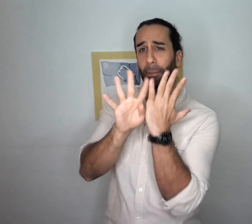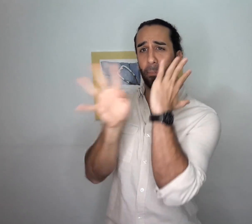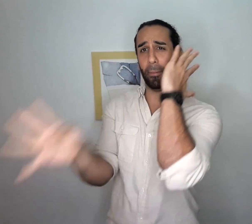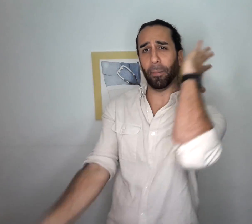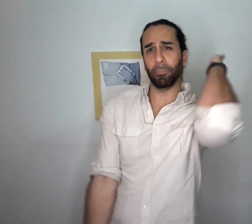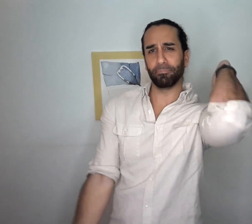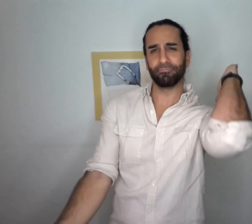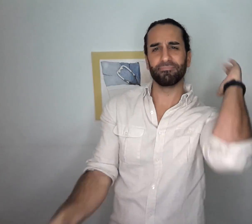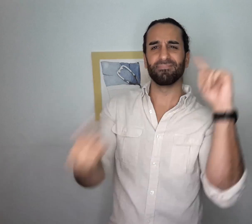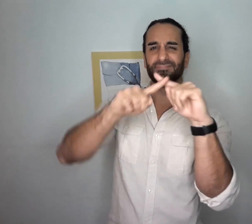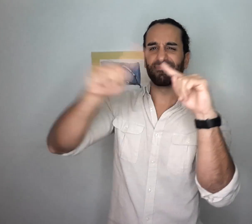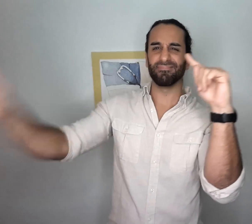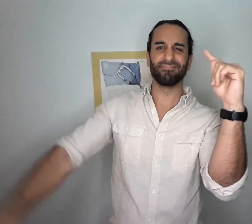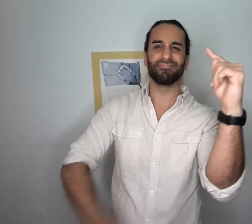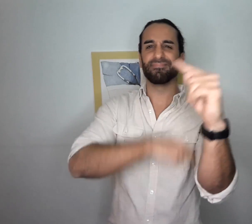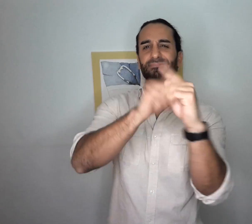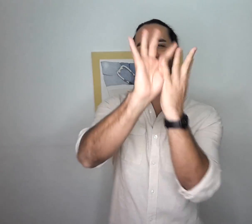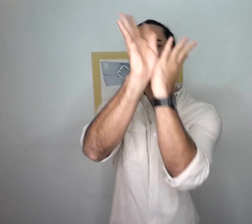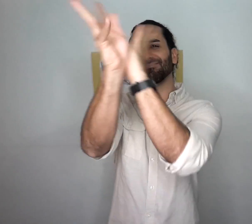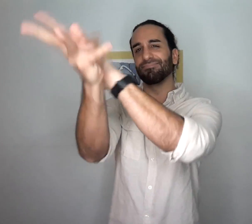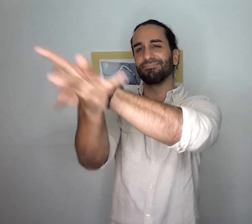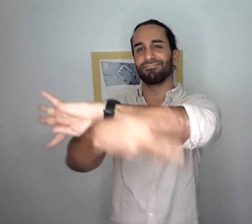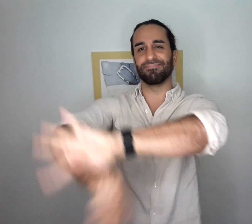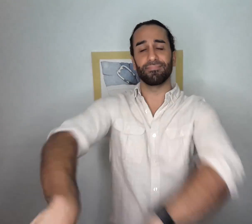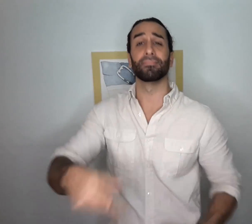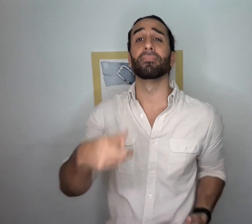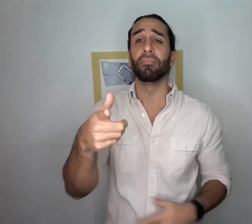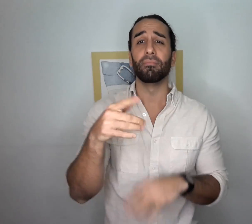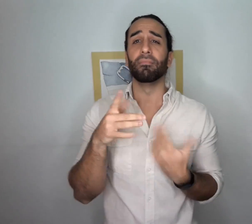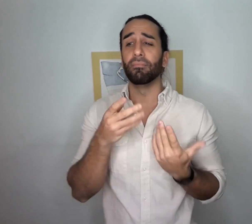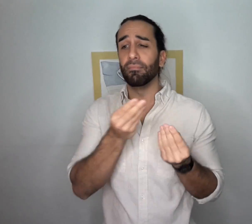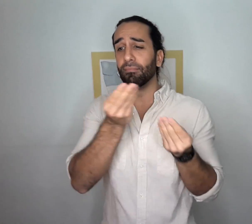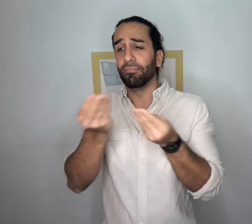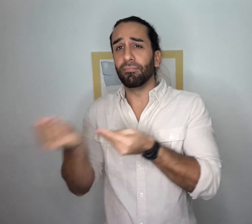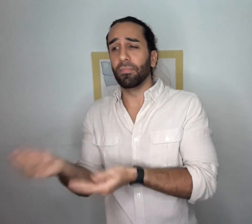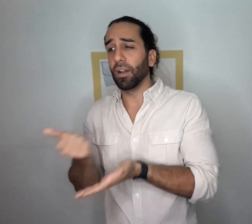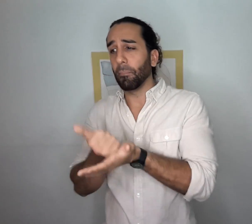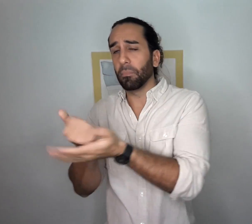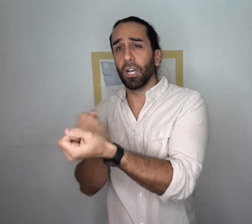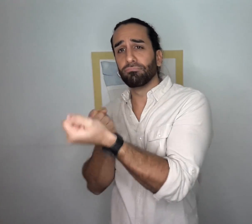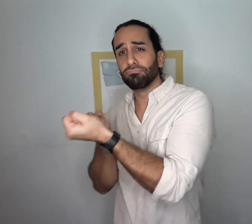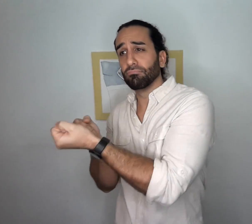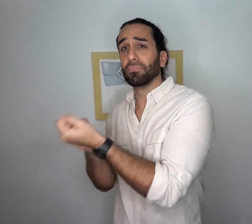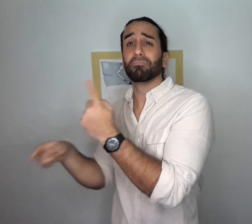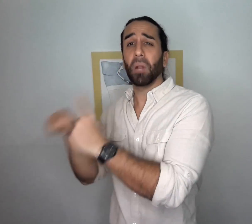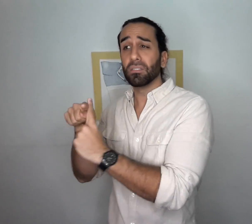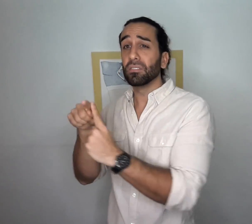creating a positive domino effect in which we can find peace. So it becomes a constant process of helping and supporting your future self